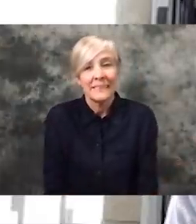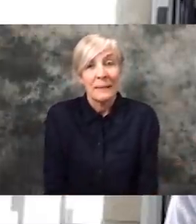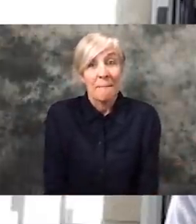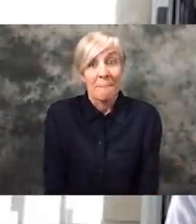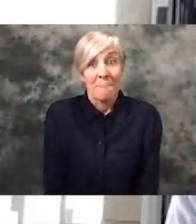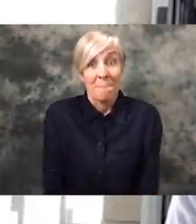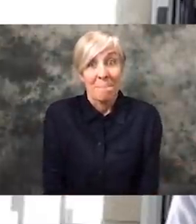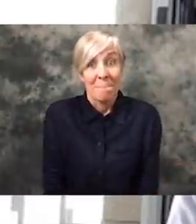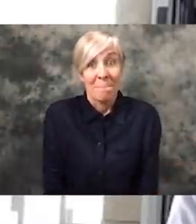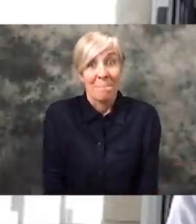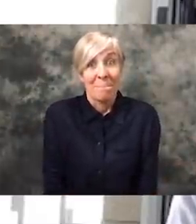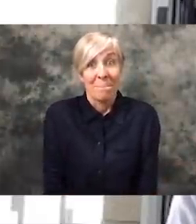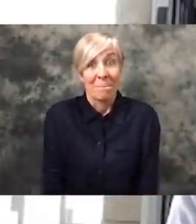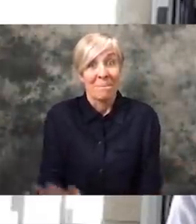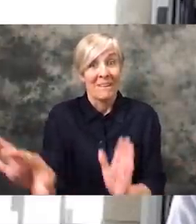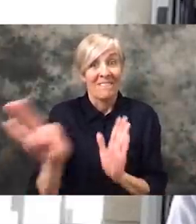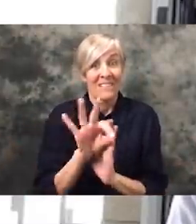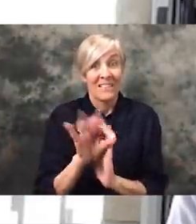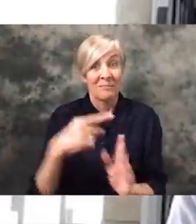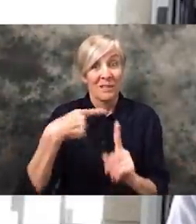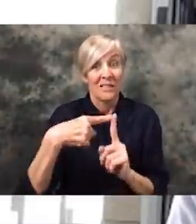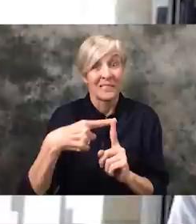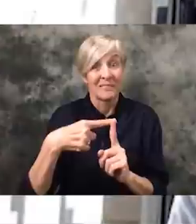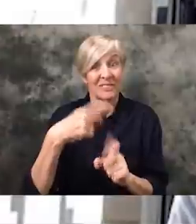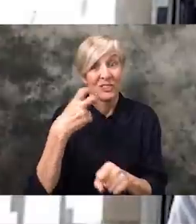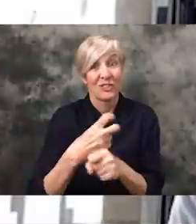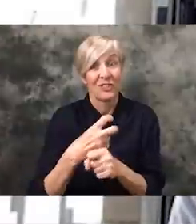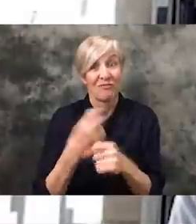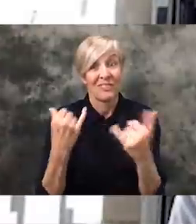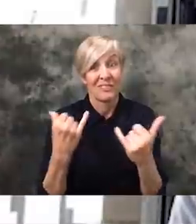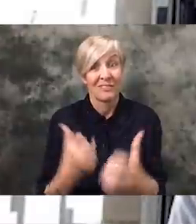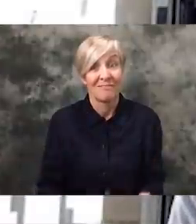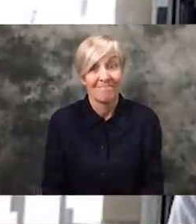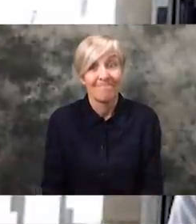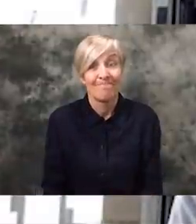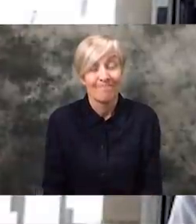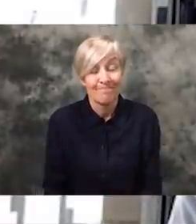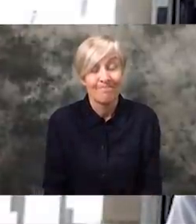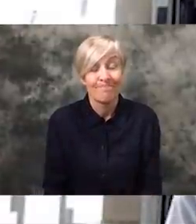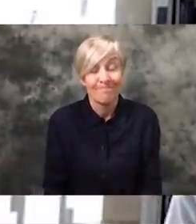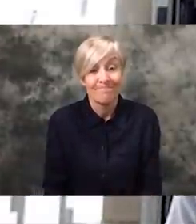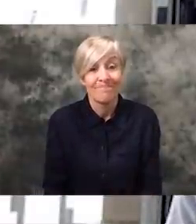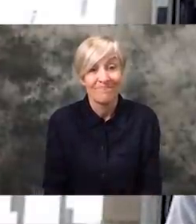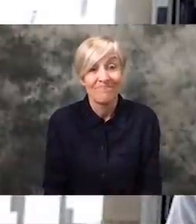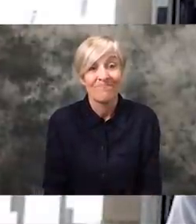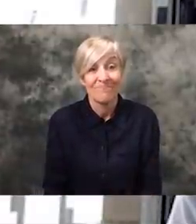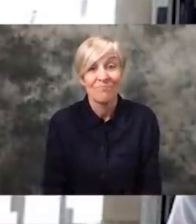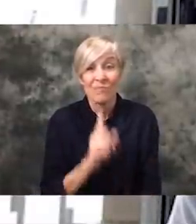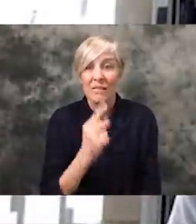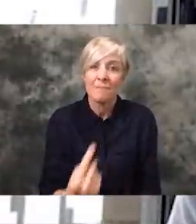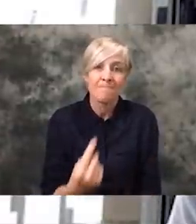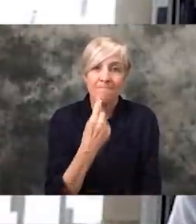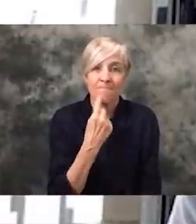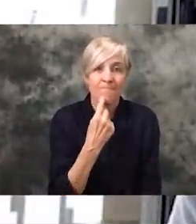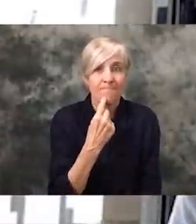That's... to try and find like a positive is actually really difficult right now. Because I've actually been quite disappointed with